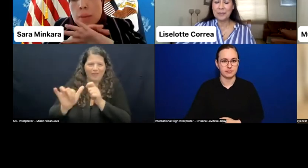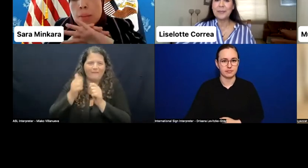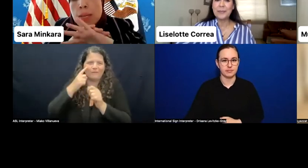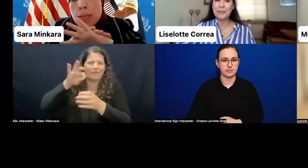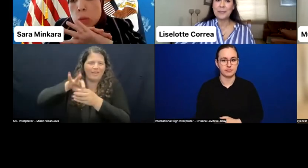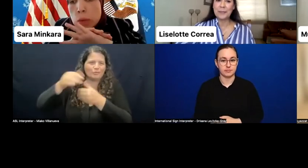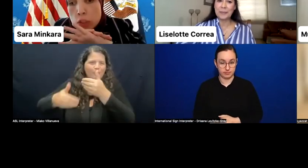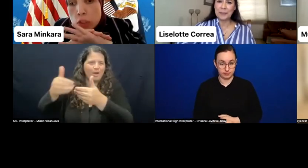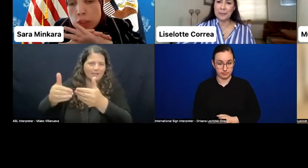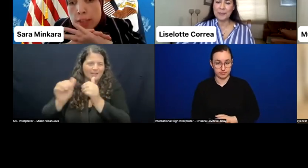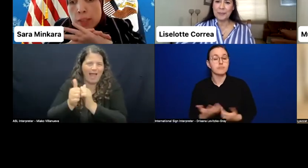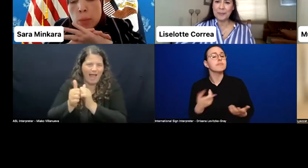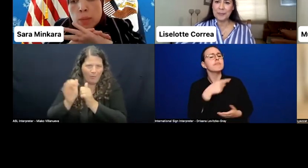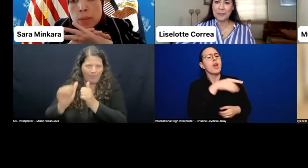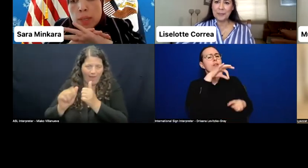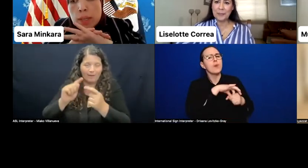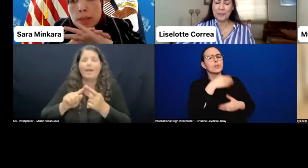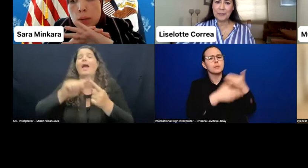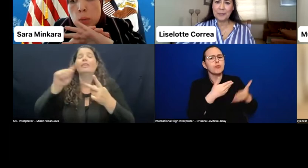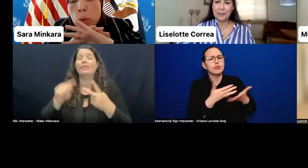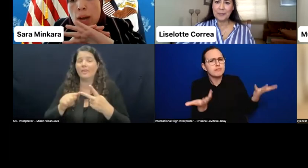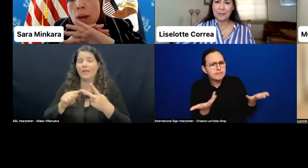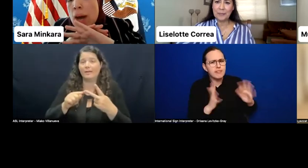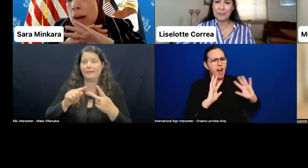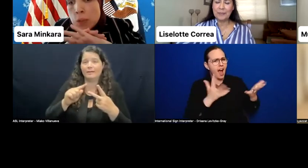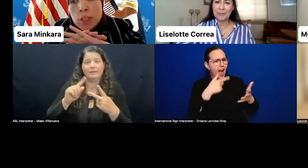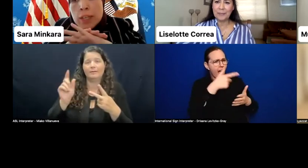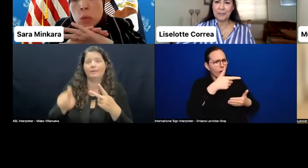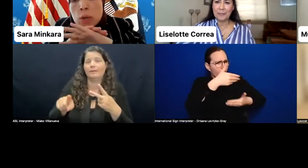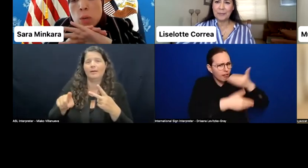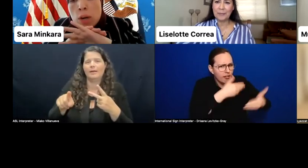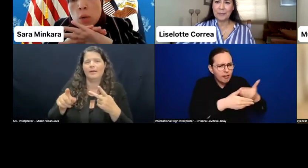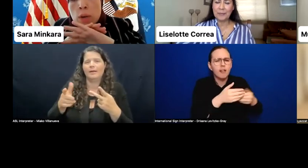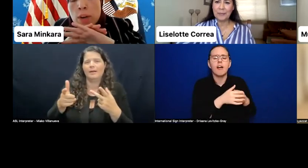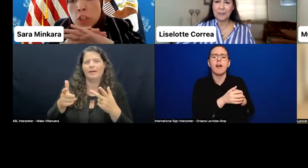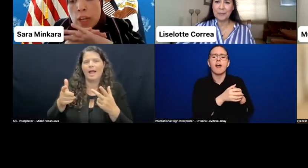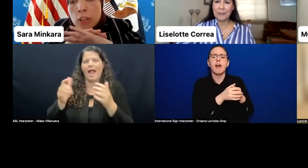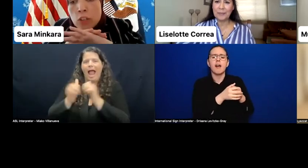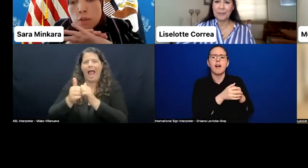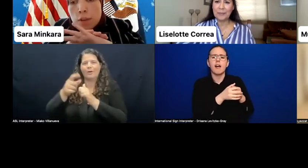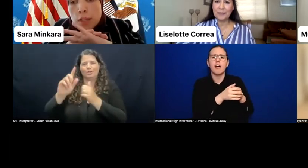My next question to that is going to be-- how do you get to where you are? And what are the challenges you face